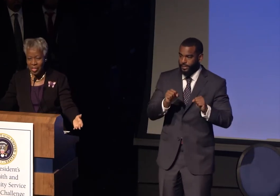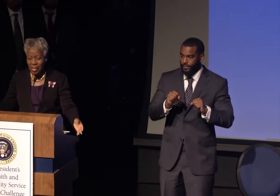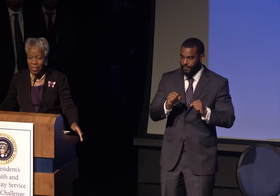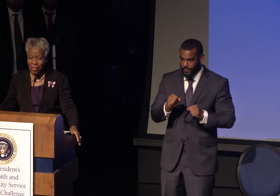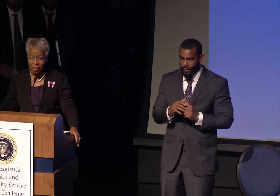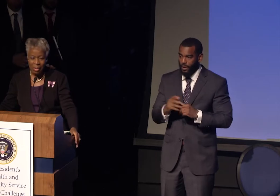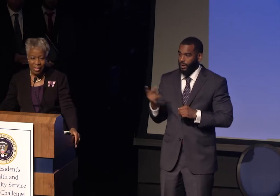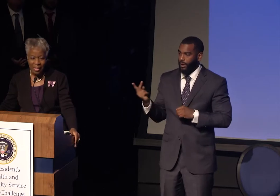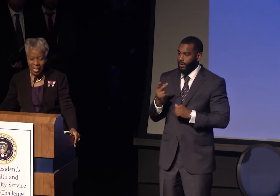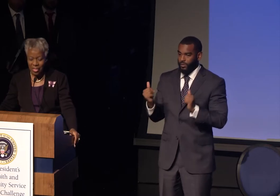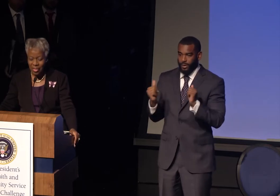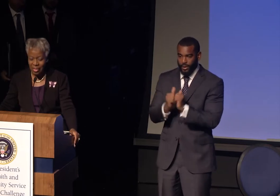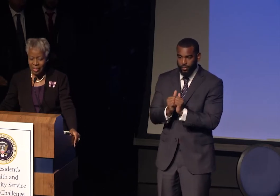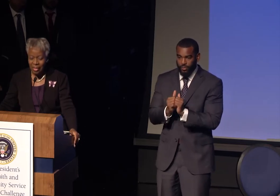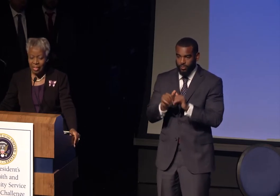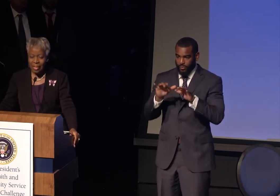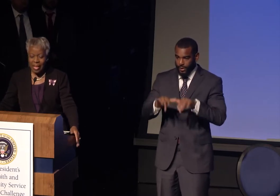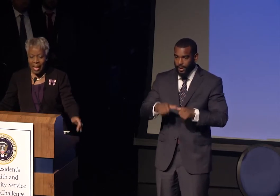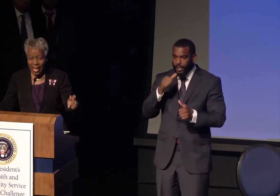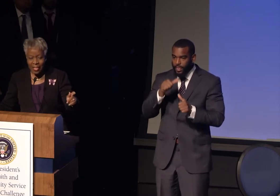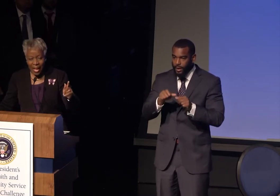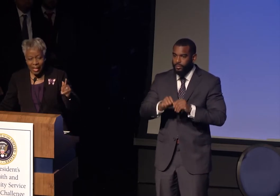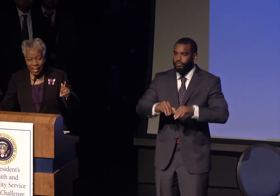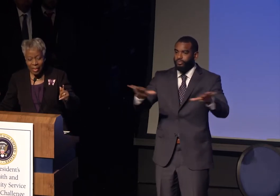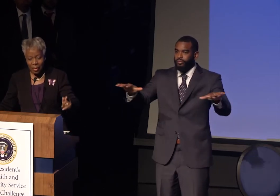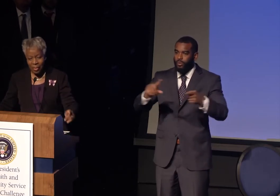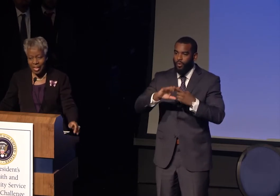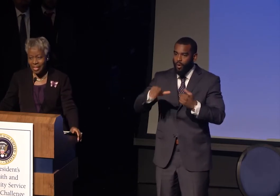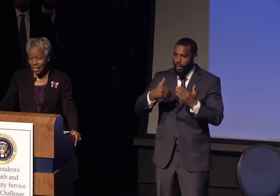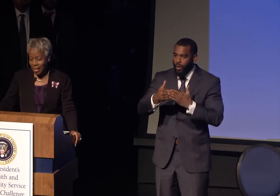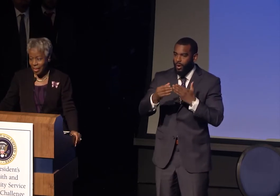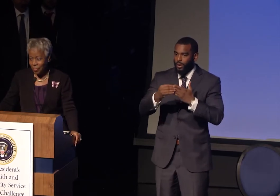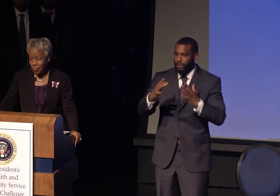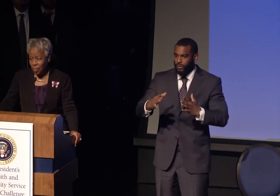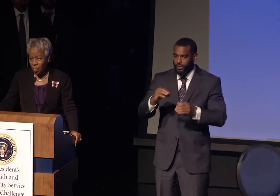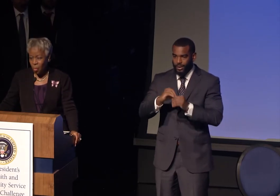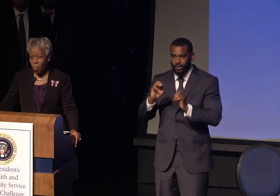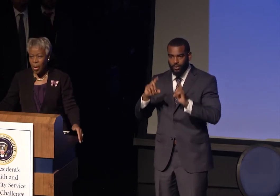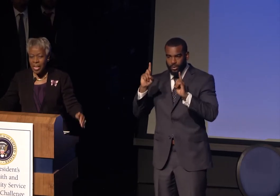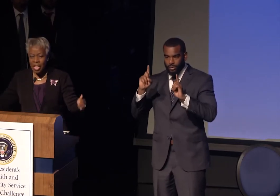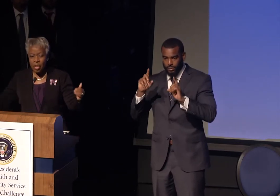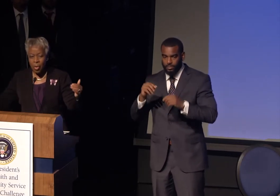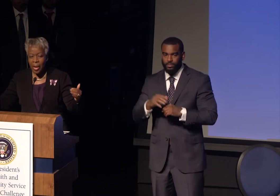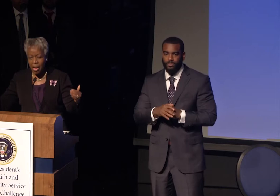across the nation. In that letter, they said we need your help